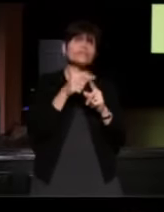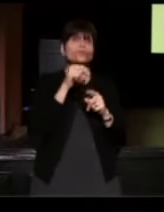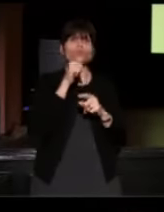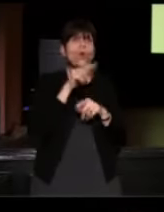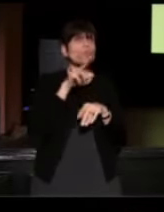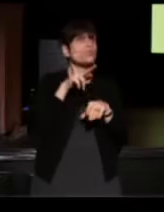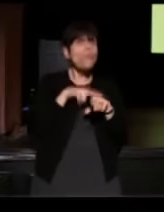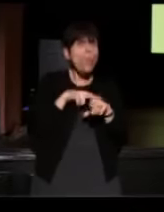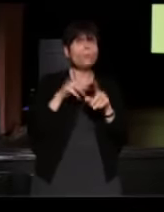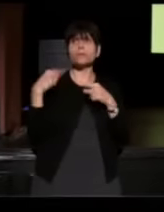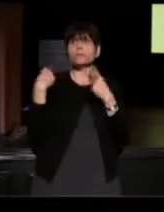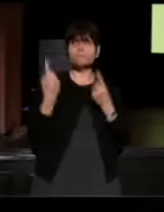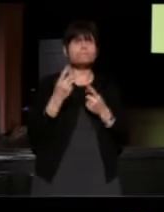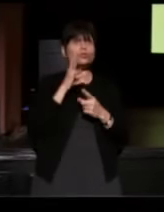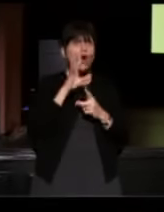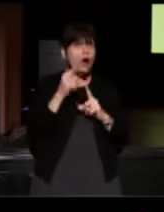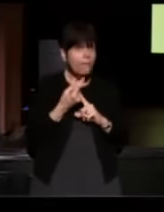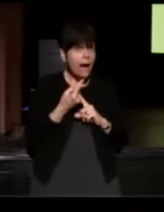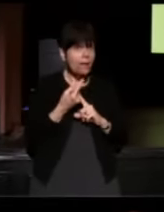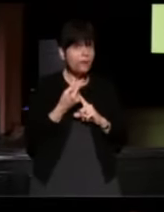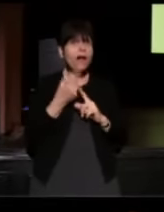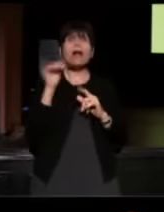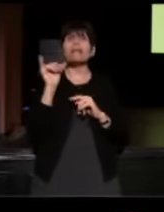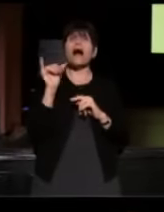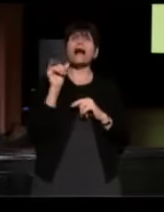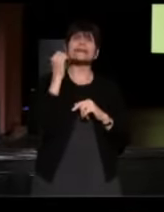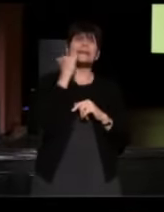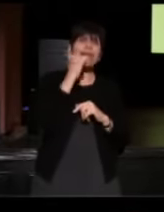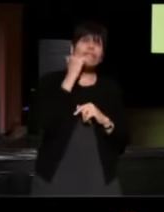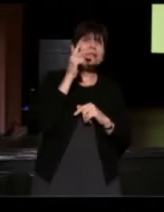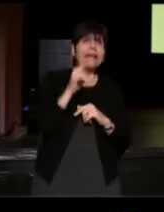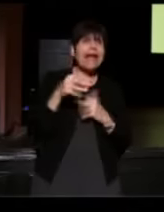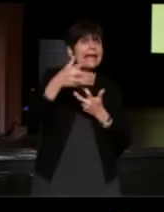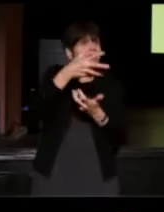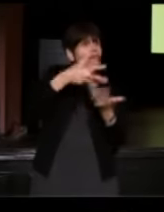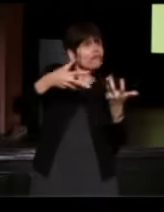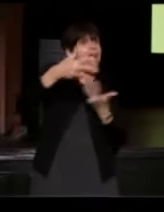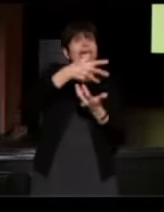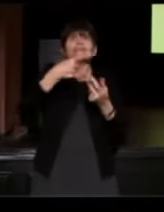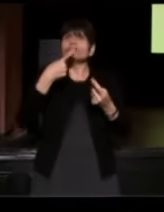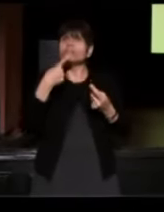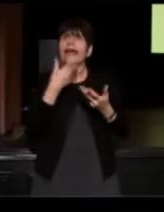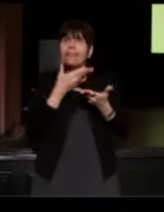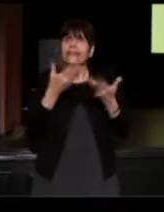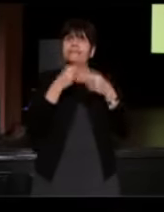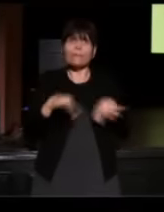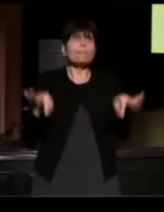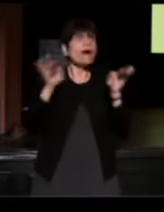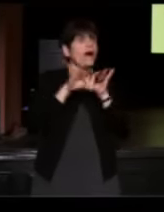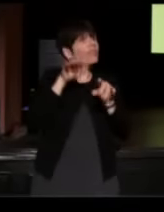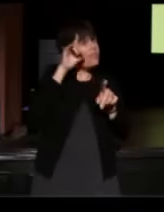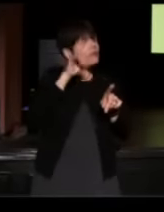in you know, kind of day to day interactions, and to say things that matter, I think it actually has a lot in common in some ways